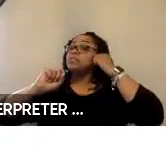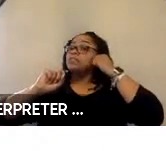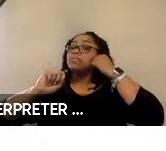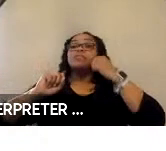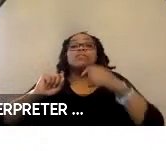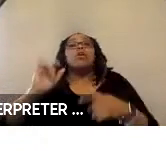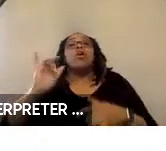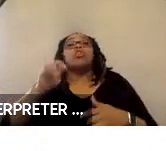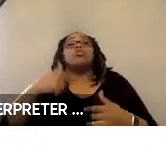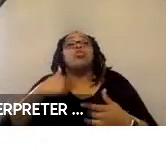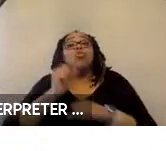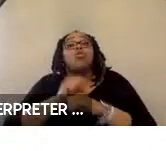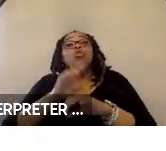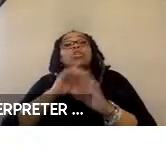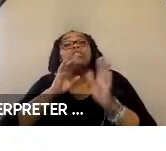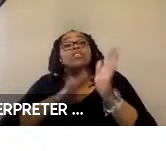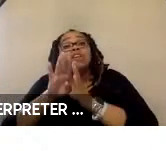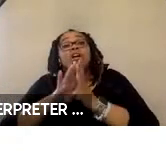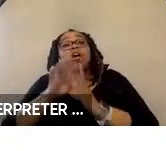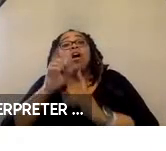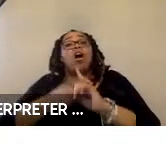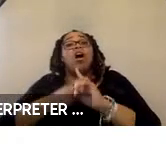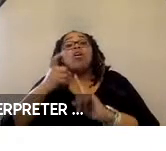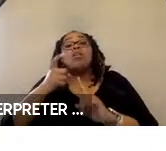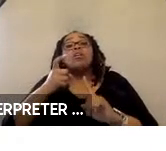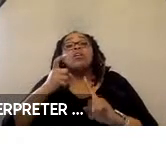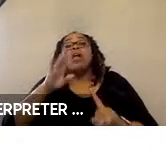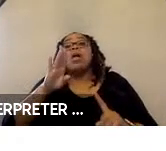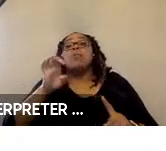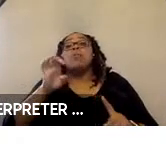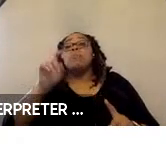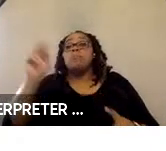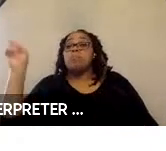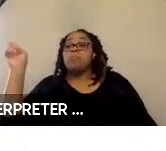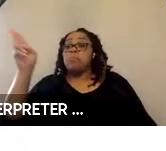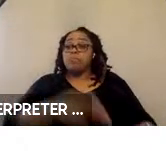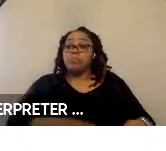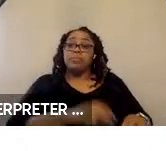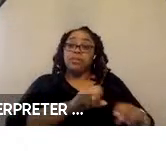also working on developing an automated belt donning system that would that would let the